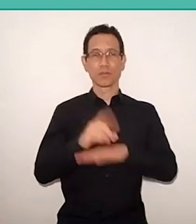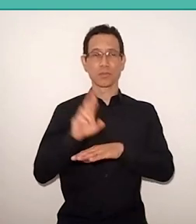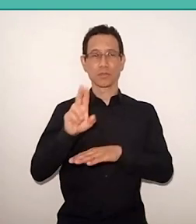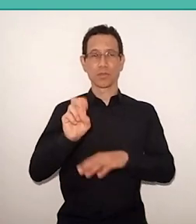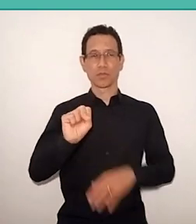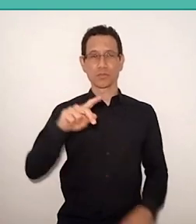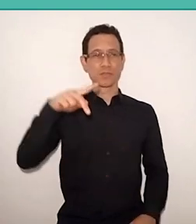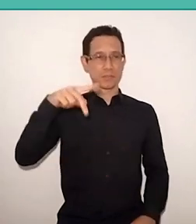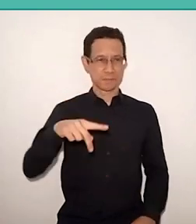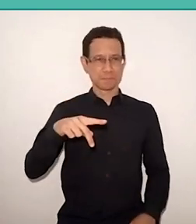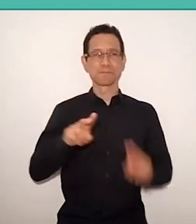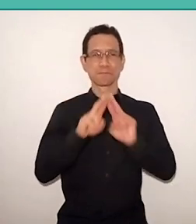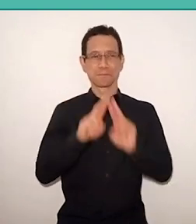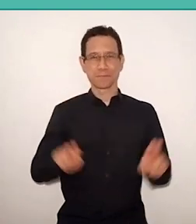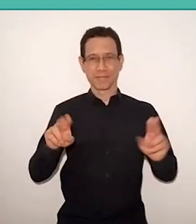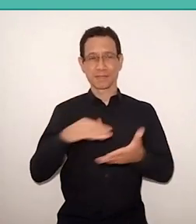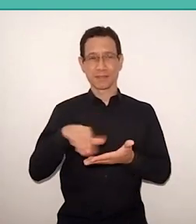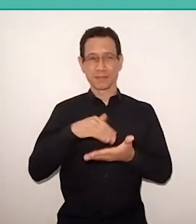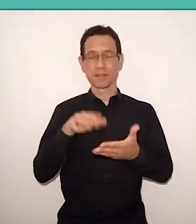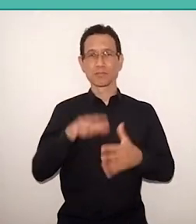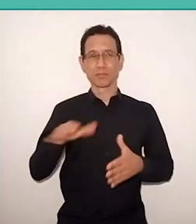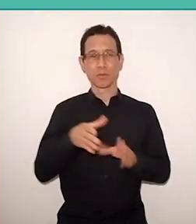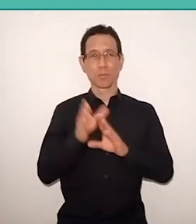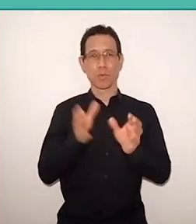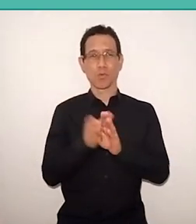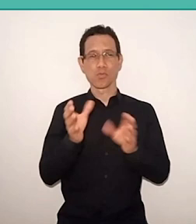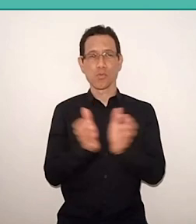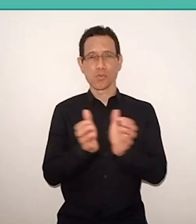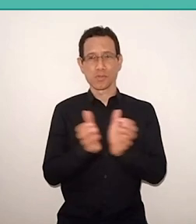General Secretary of the World Council of Paulo Freire Institutes.